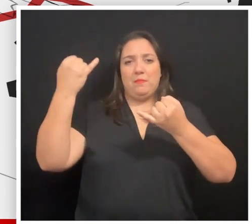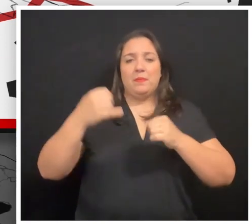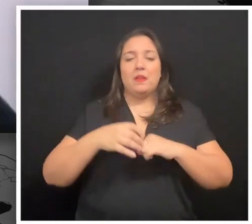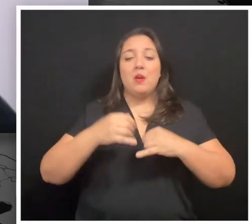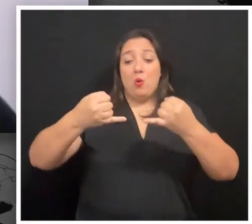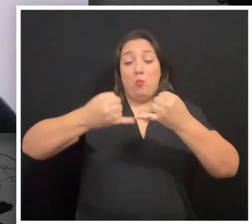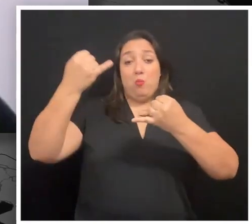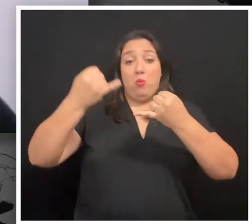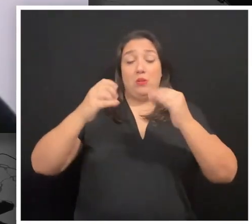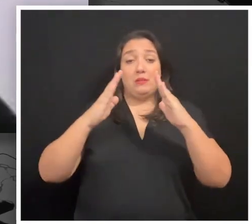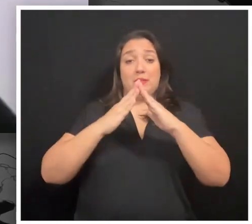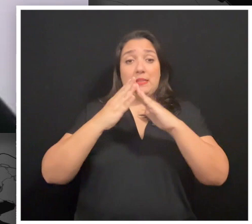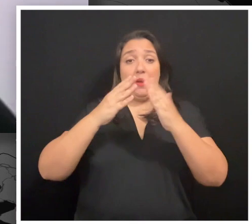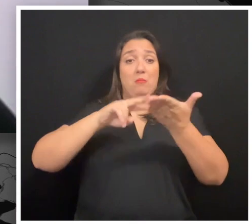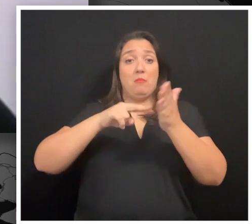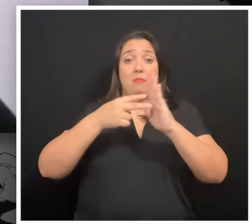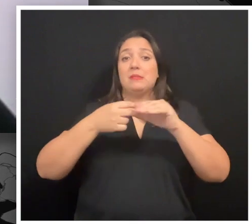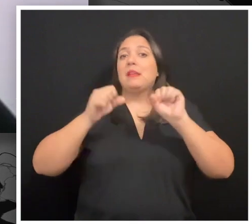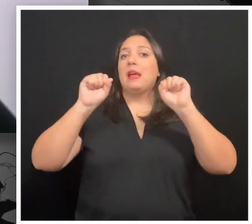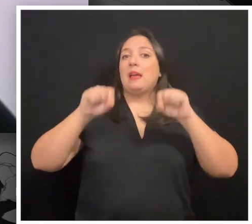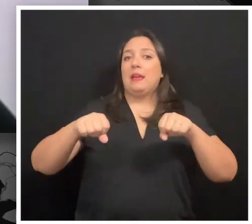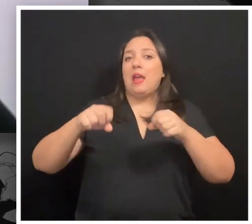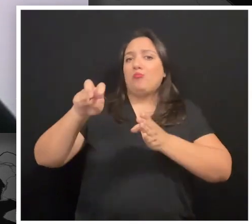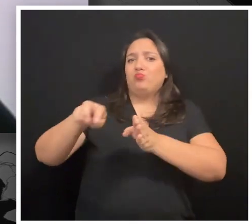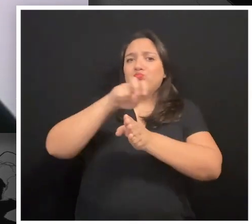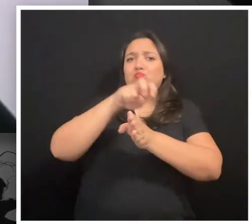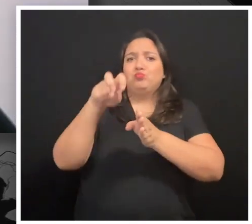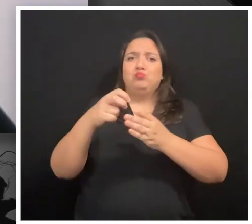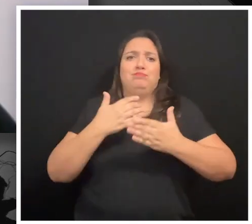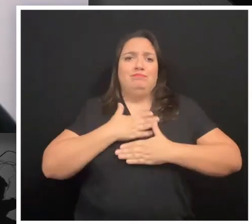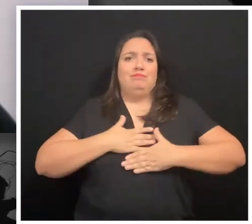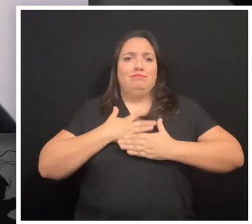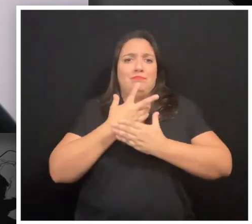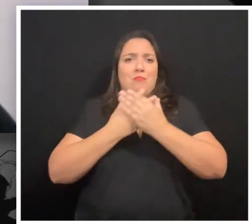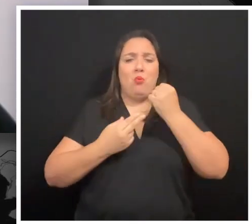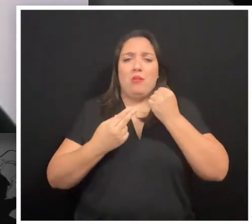Border town, it means that I can live the best of both worlds, one way or the other.